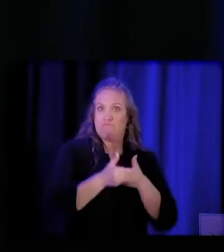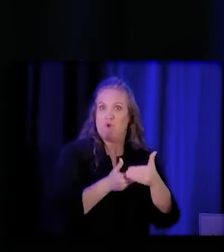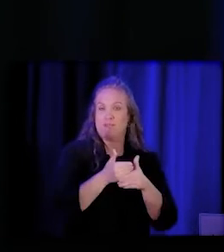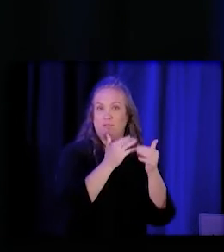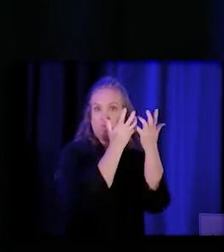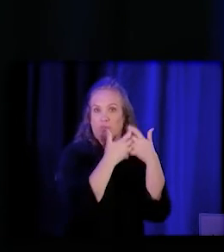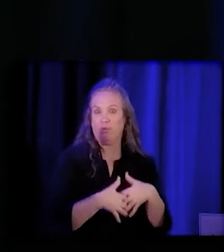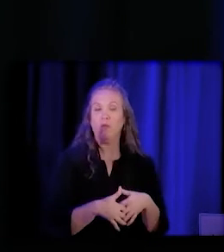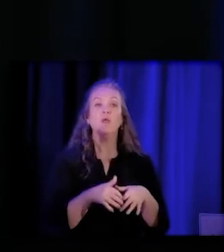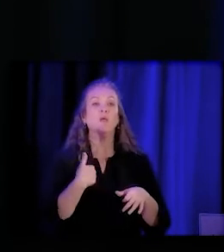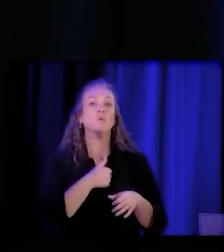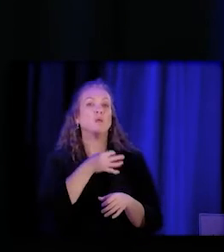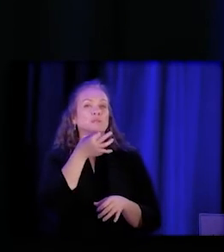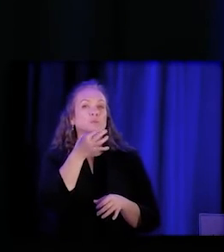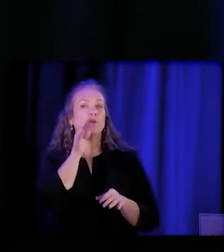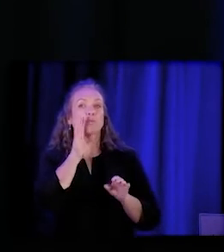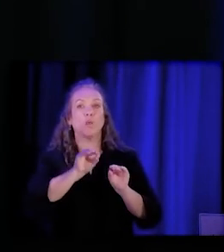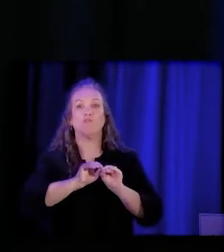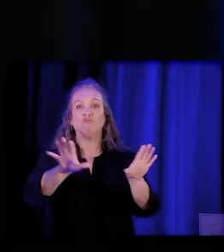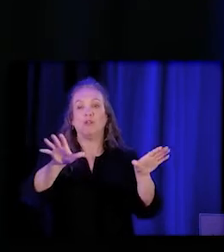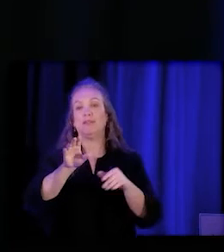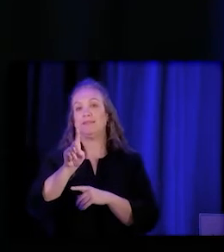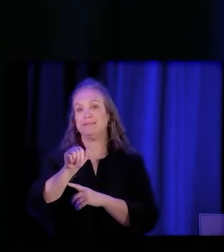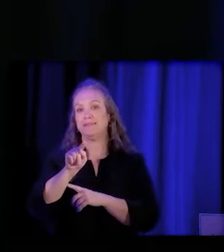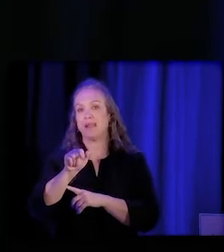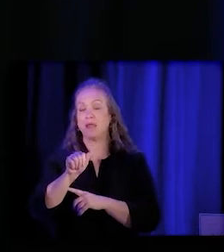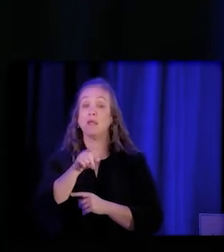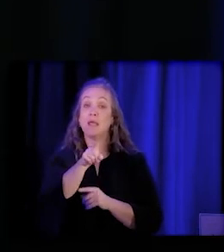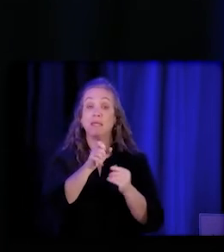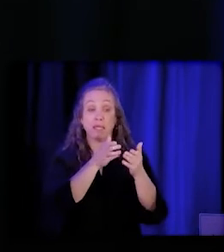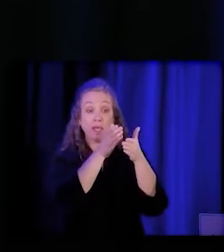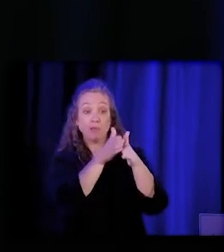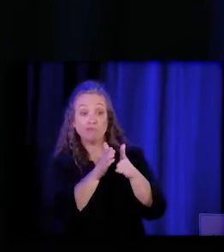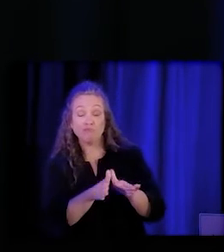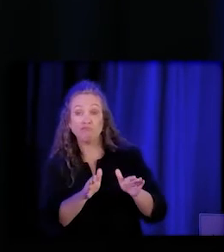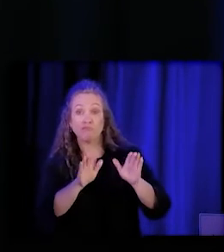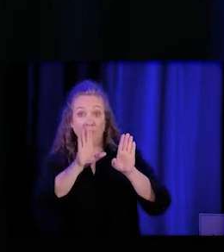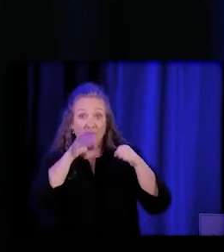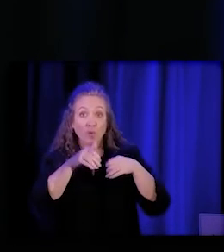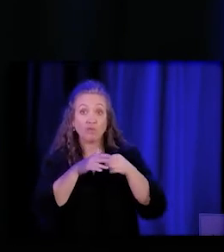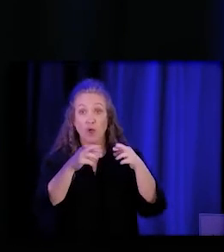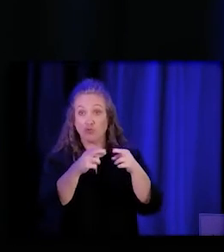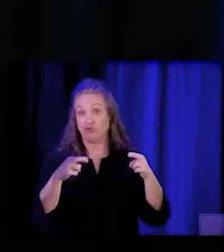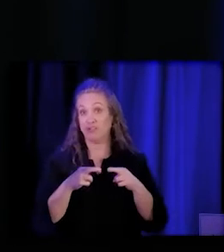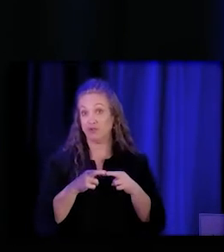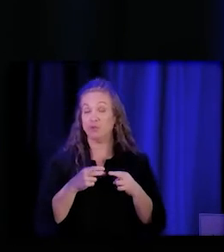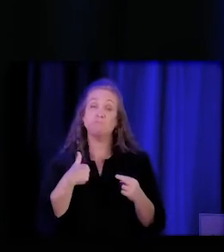for everyone to be able to see. But he did break it down by region. So we have some data about regions